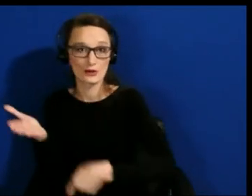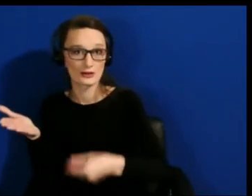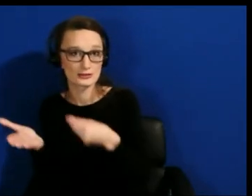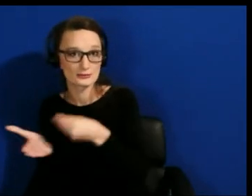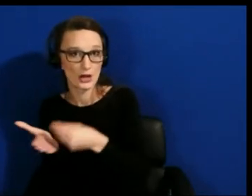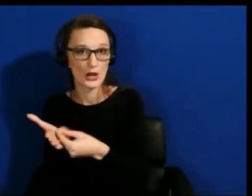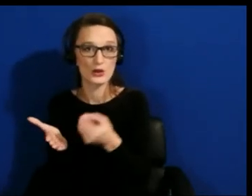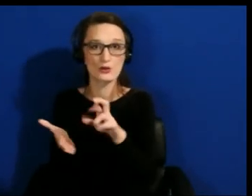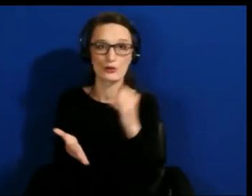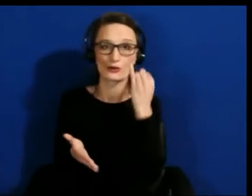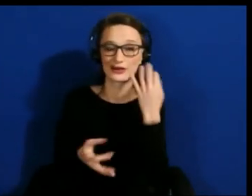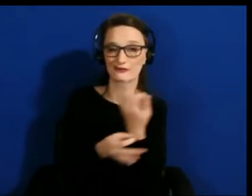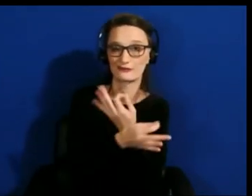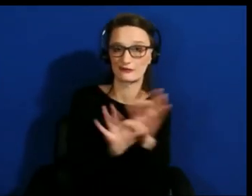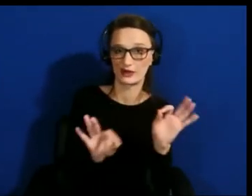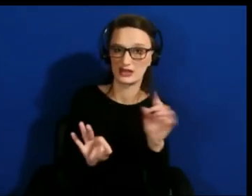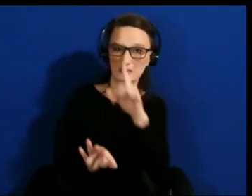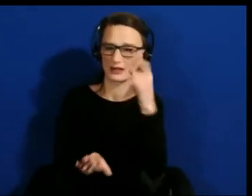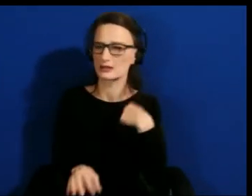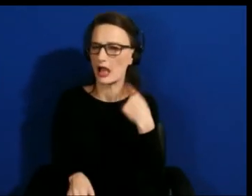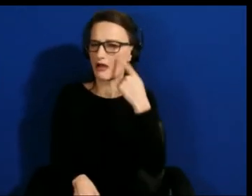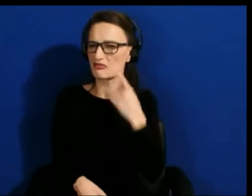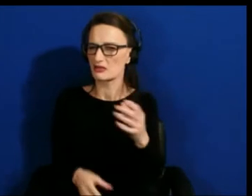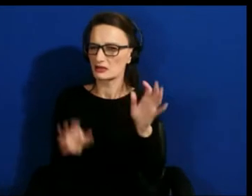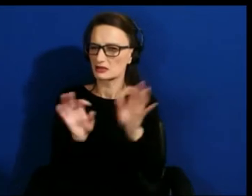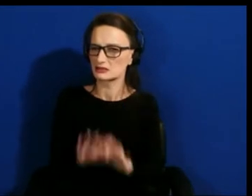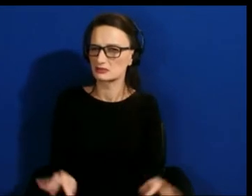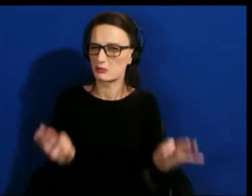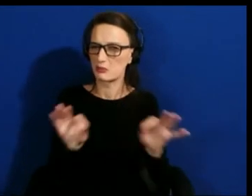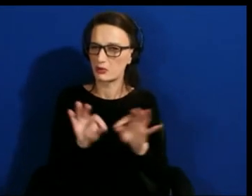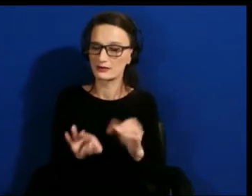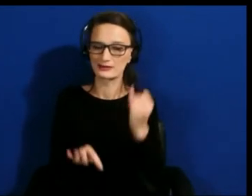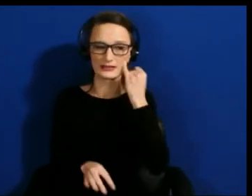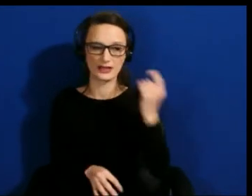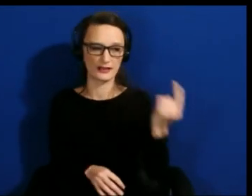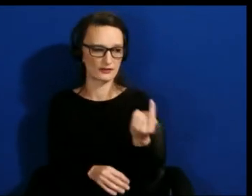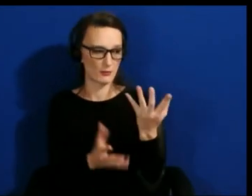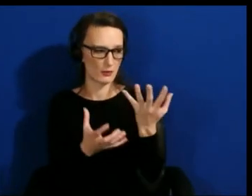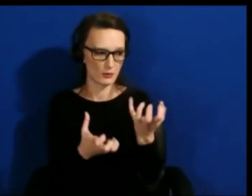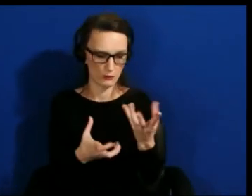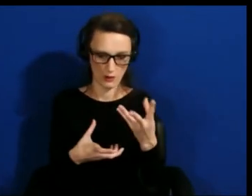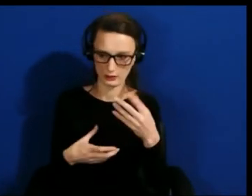to understand if someone is trying to get into this space let's say on the developer side,